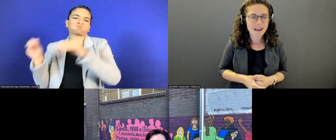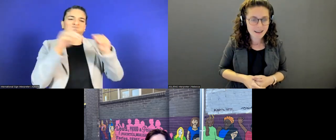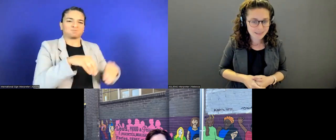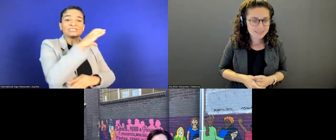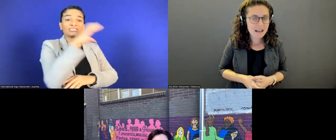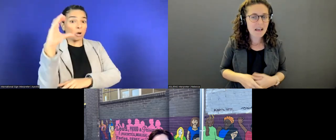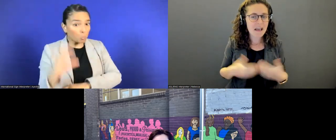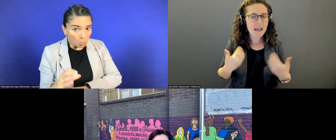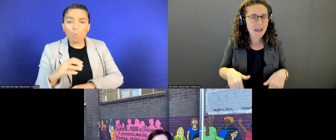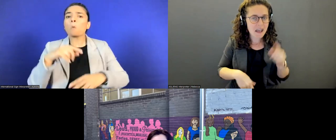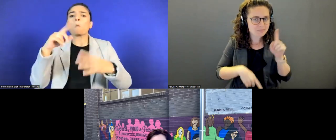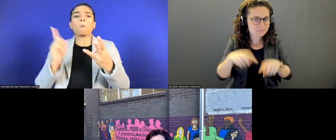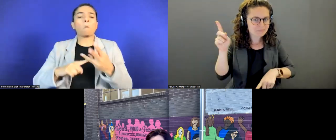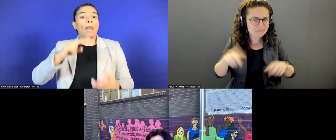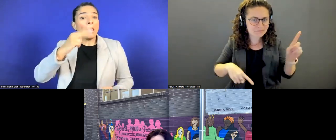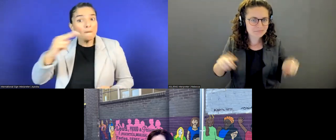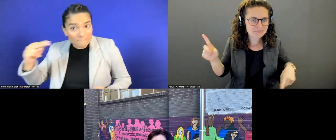We're getting people from all over the world. Ethiopia.